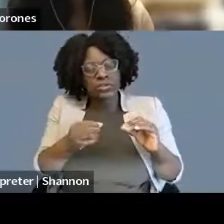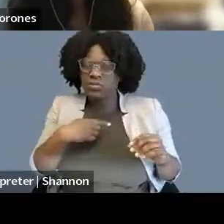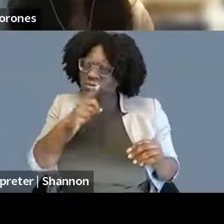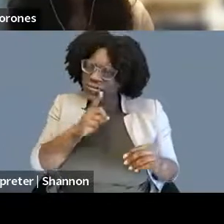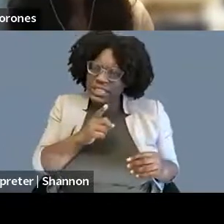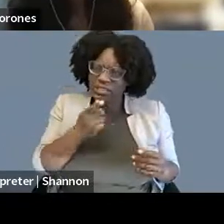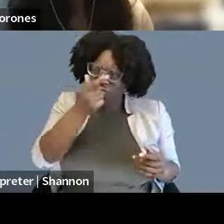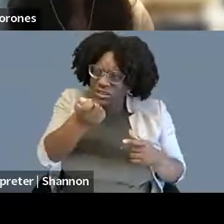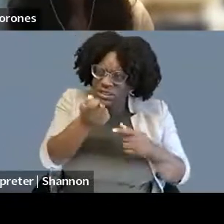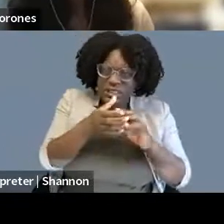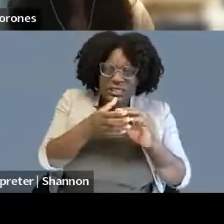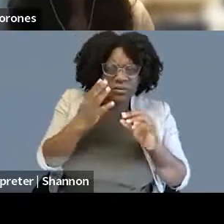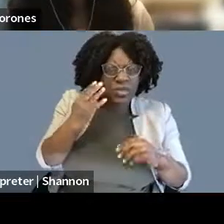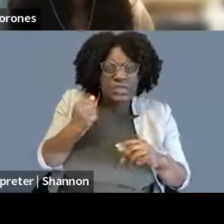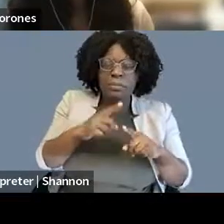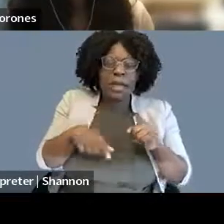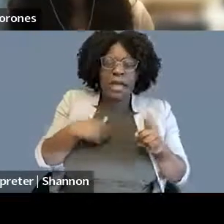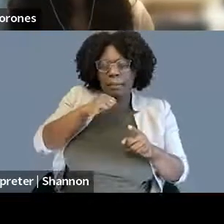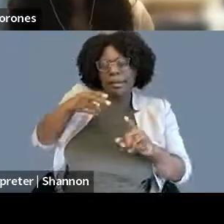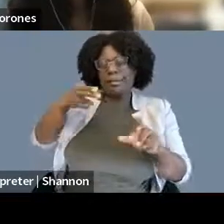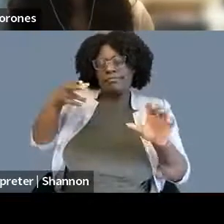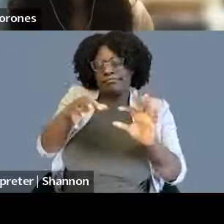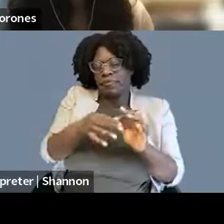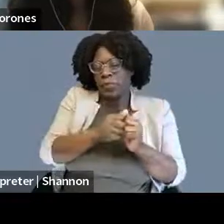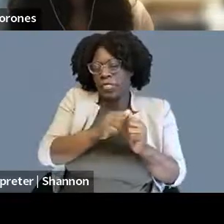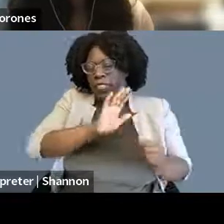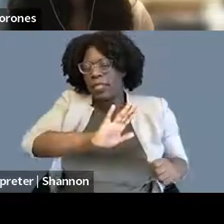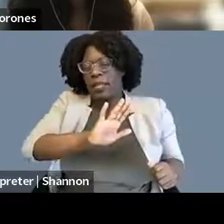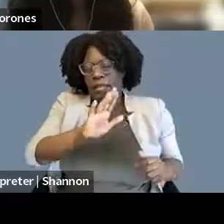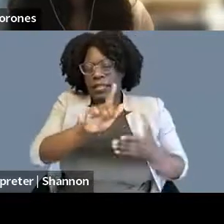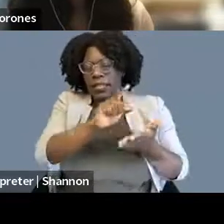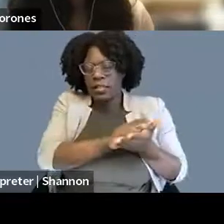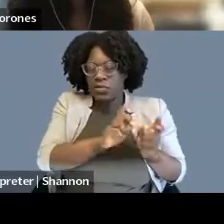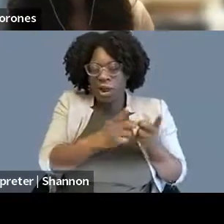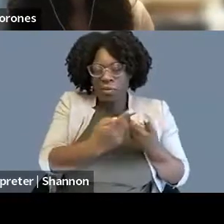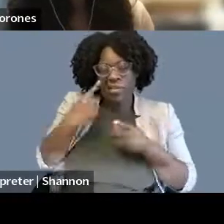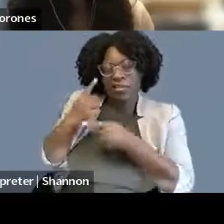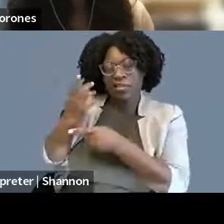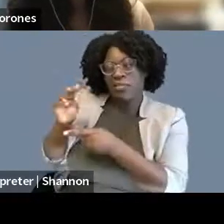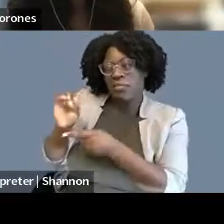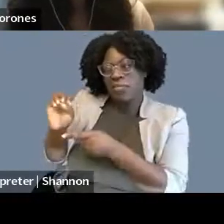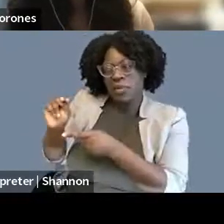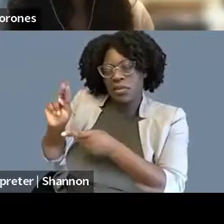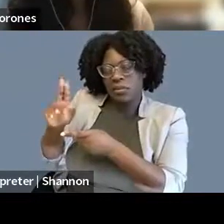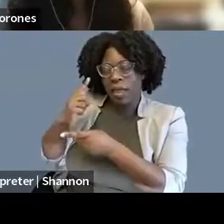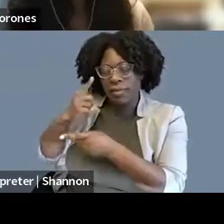I didn't work in the legal department, which maybe you did, Meenu. But, so again, not the traditional experience,